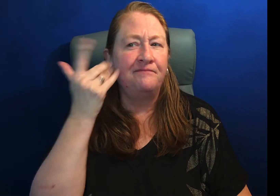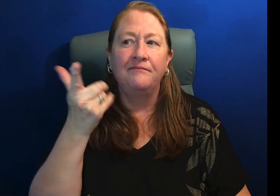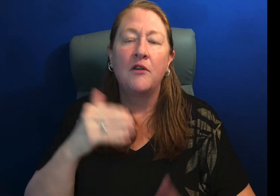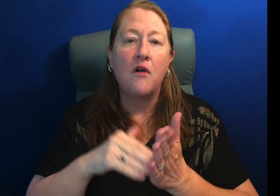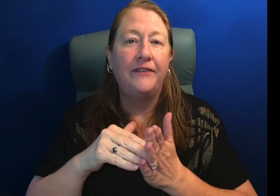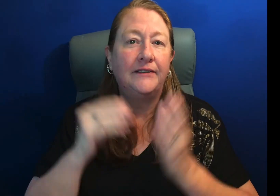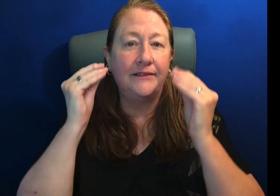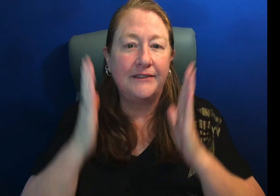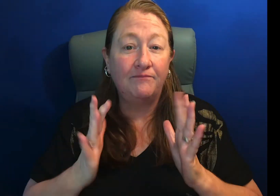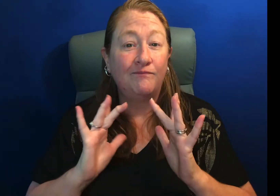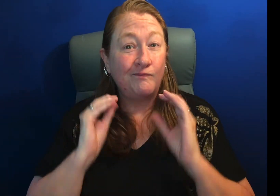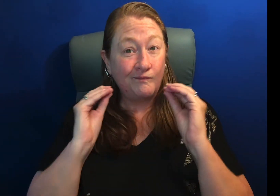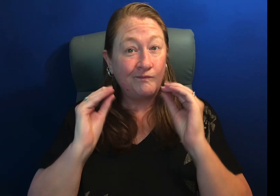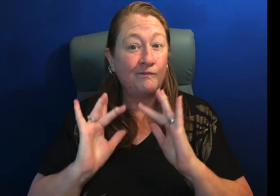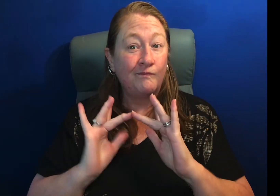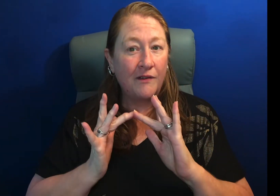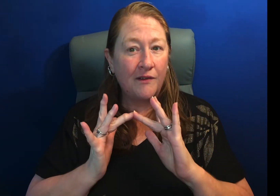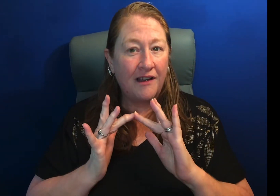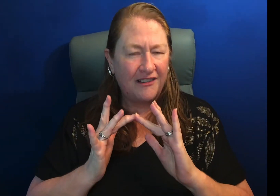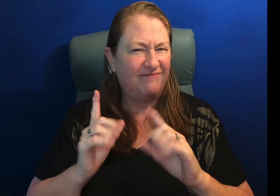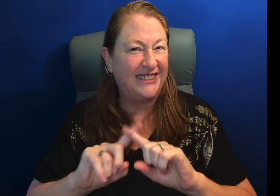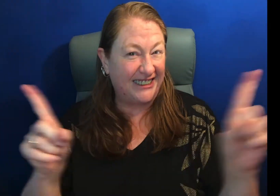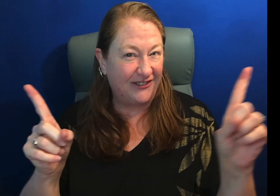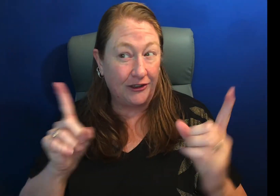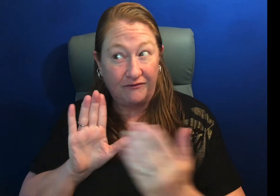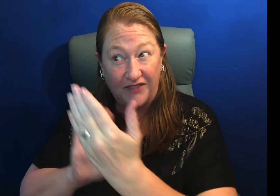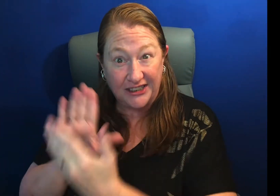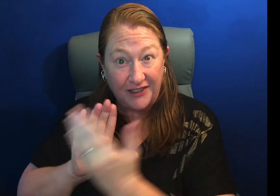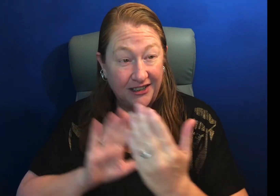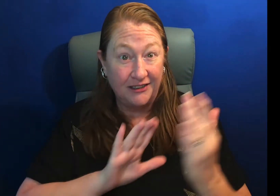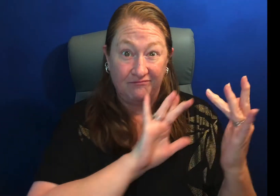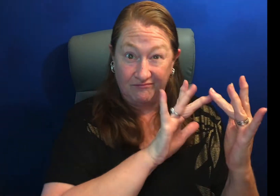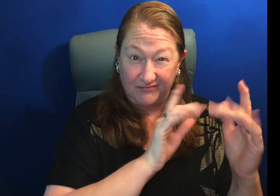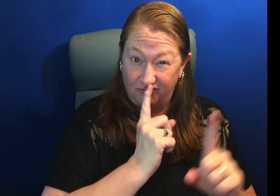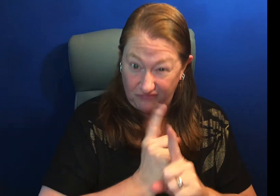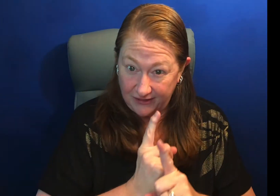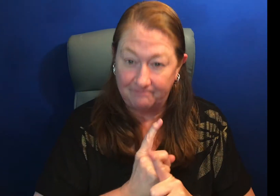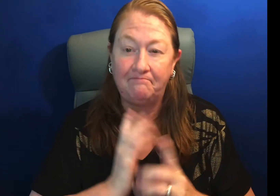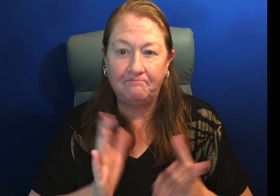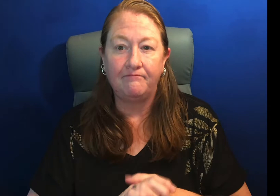You know how teaching Online and Face to Face is different?